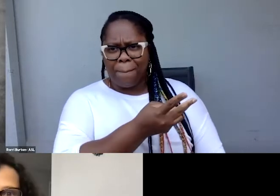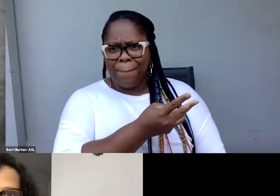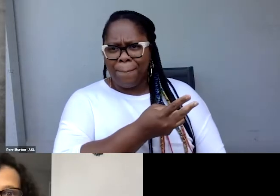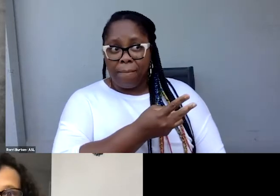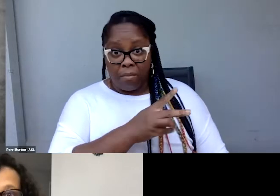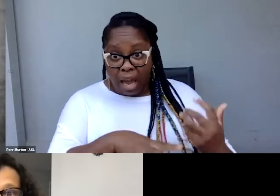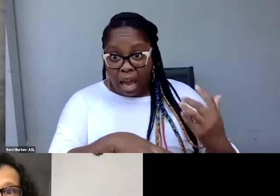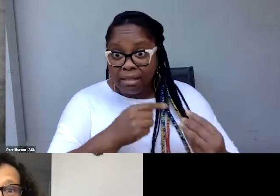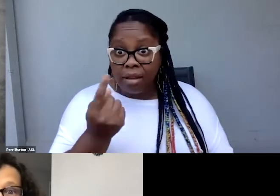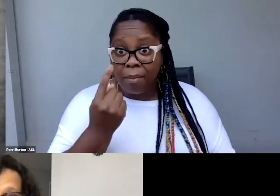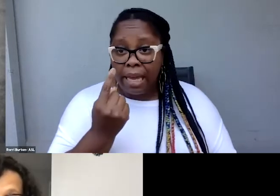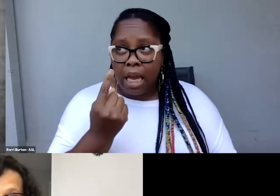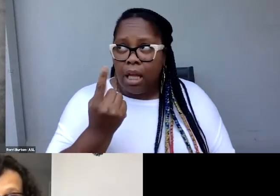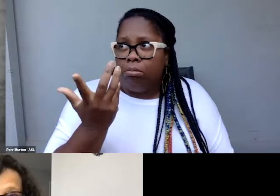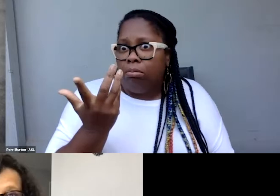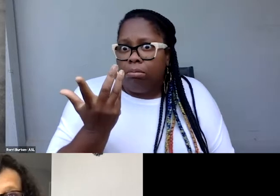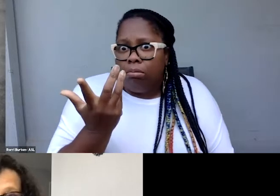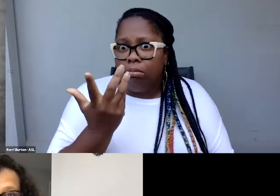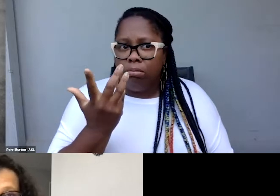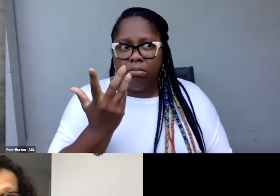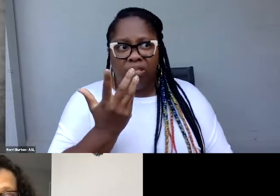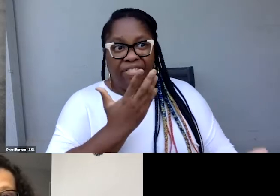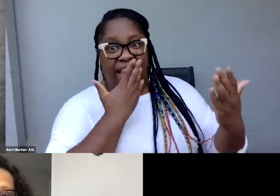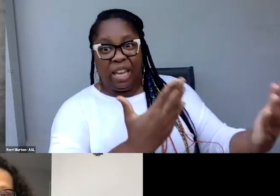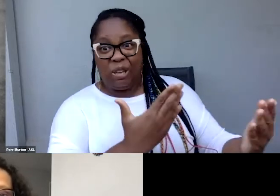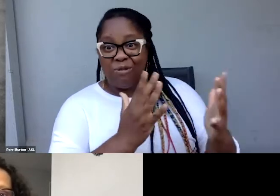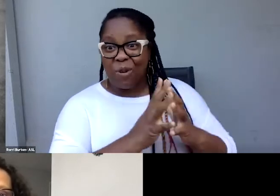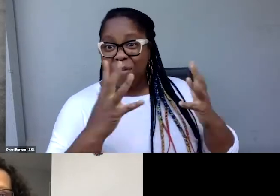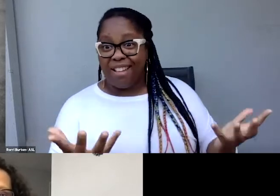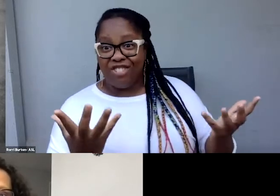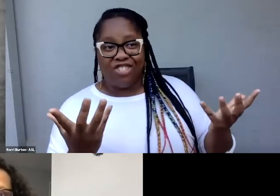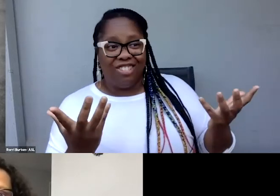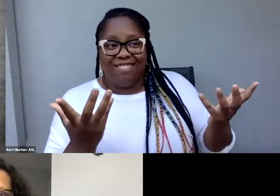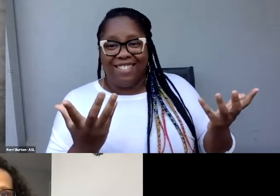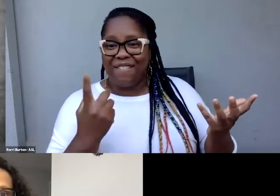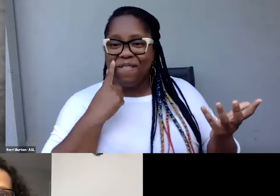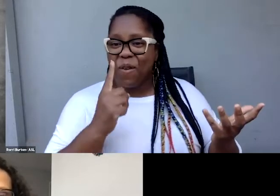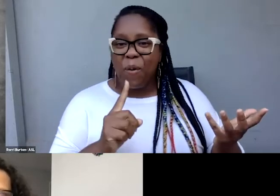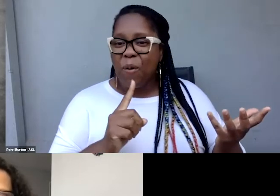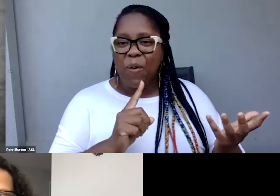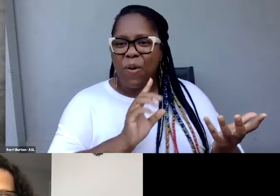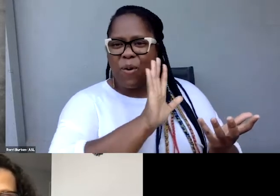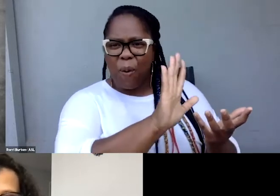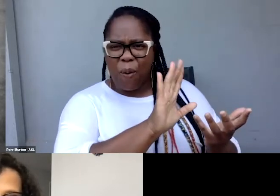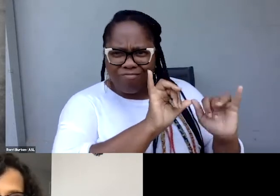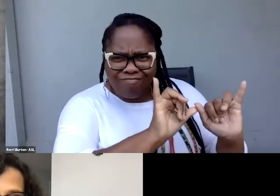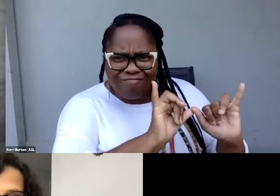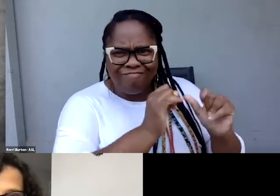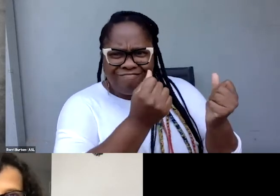it would just to be thank you so much for the insight and the candidness that you